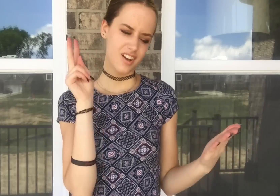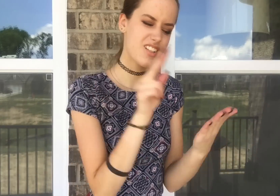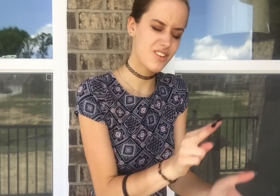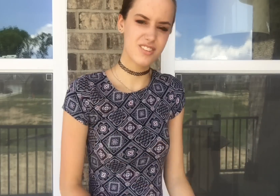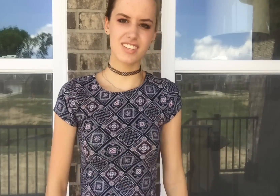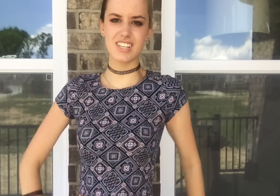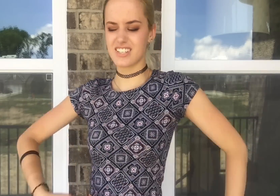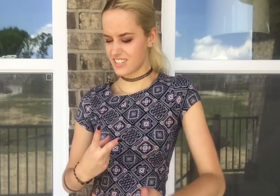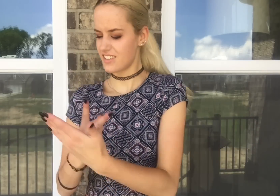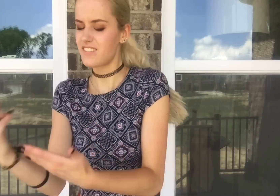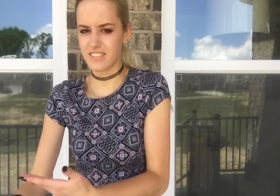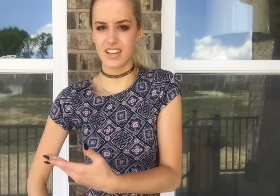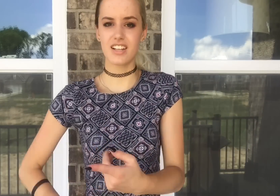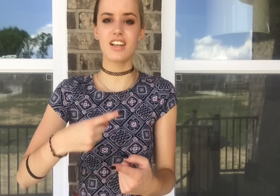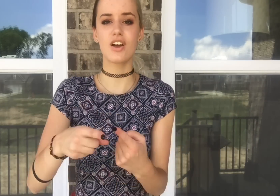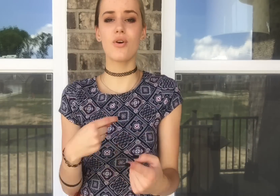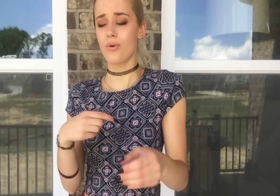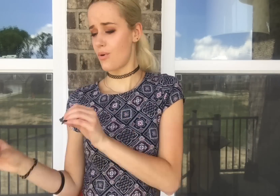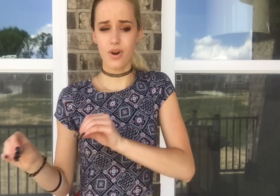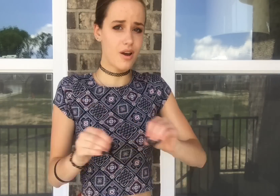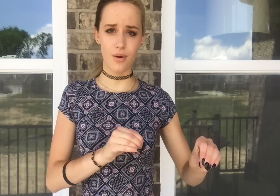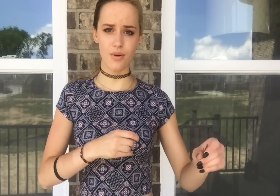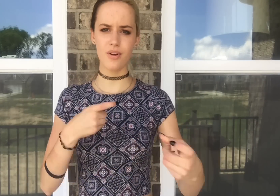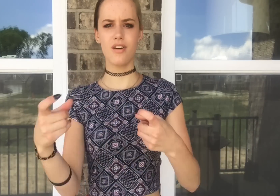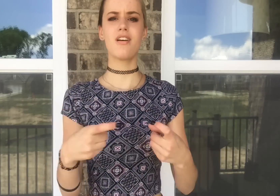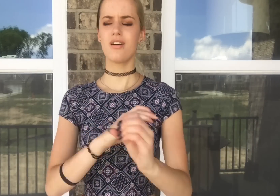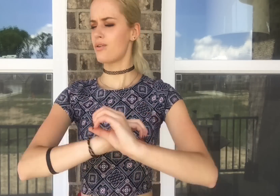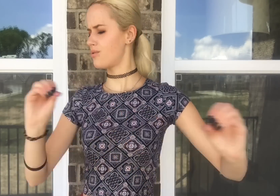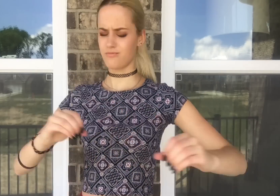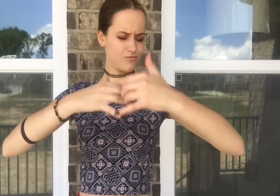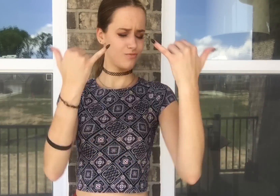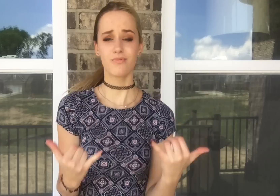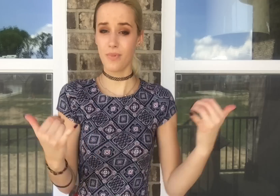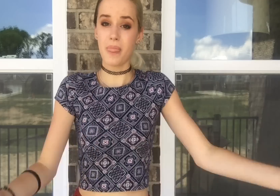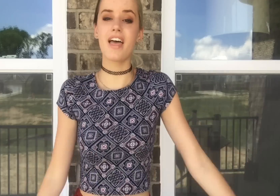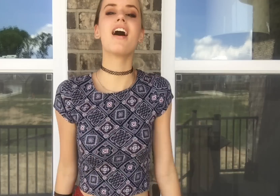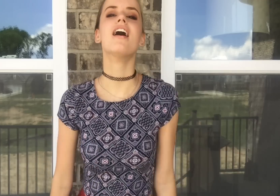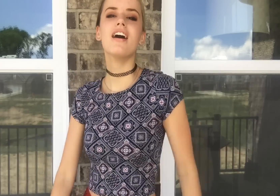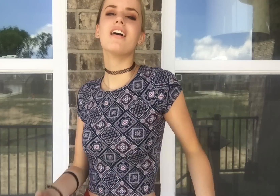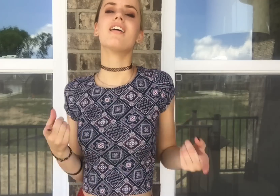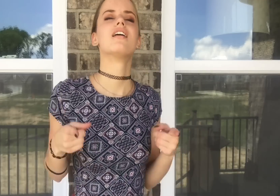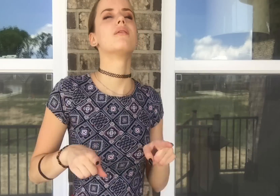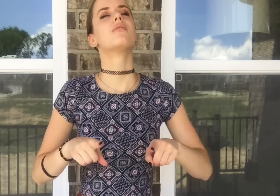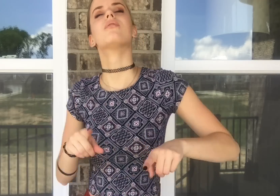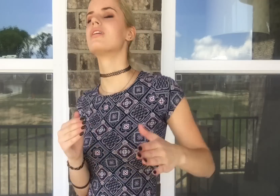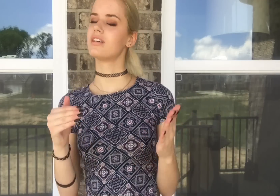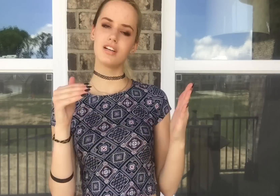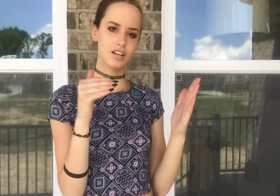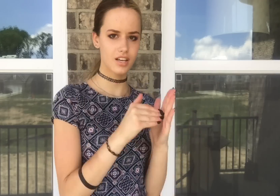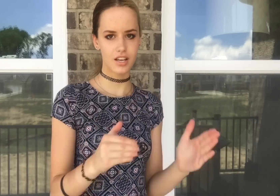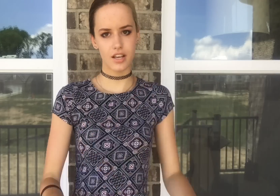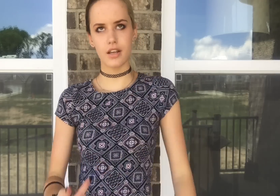On losing and failing when I move I'm flailing now And it's happened once again